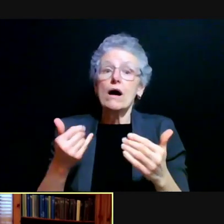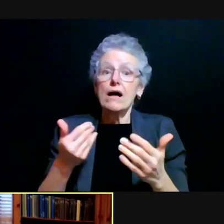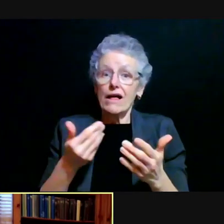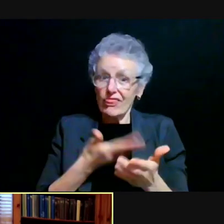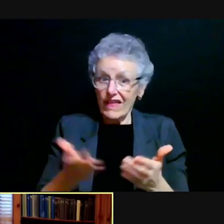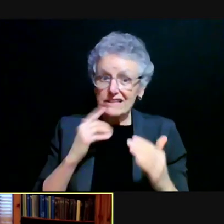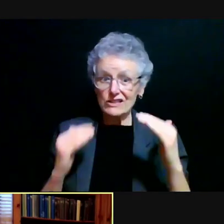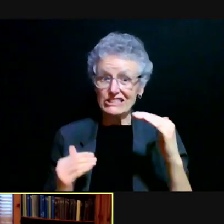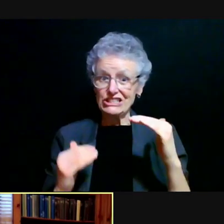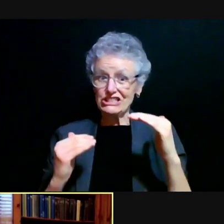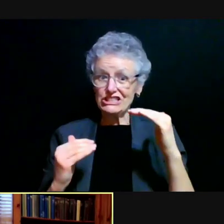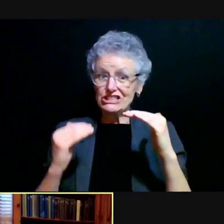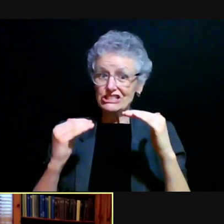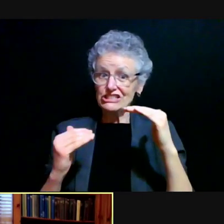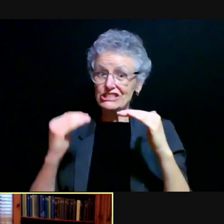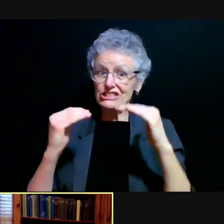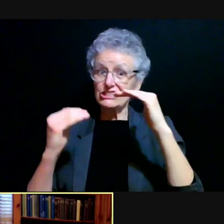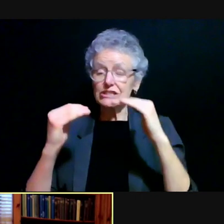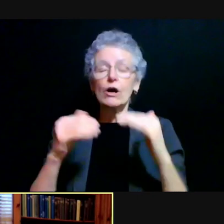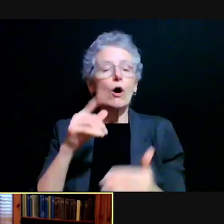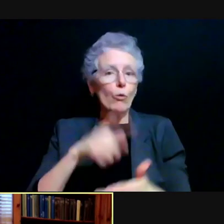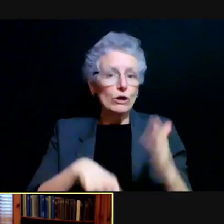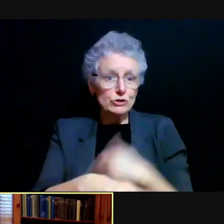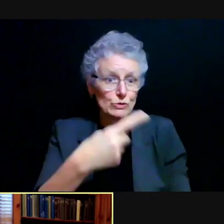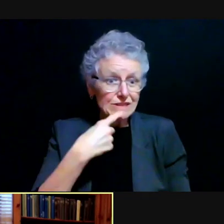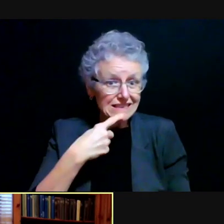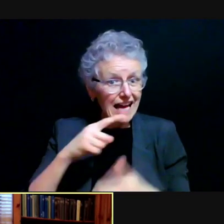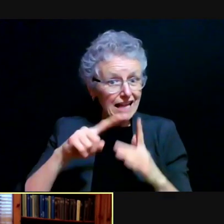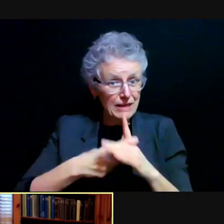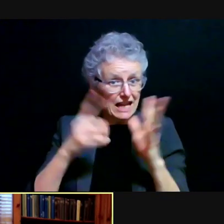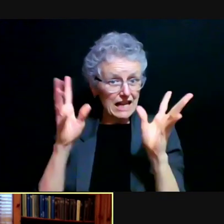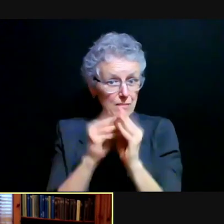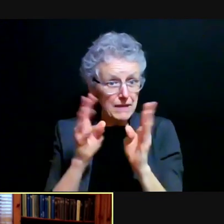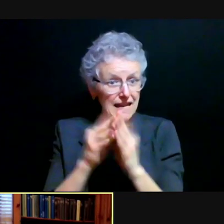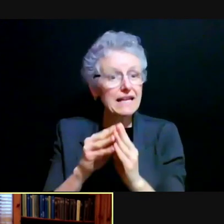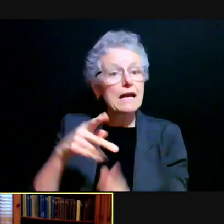as you said in the beginning, Preeti everybody has to double down